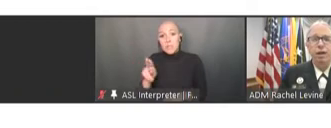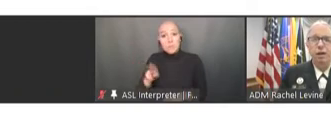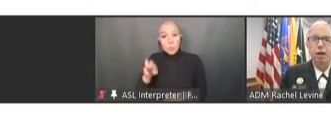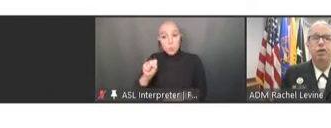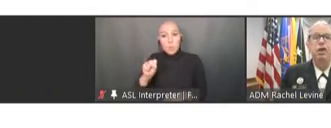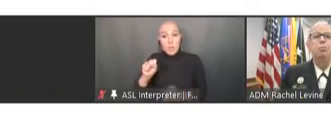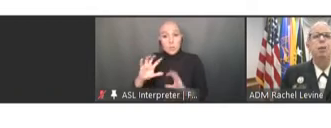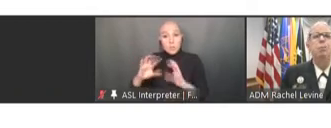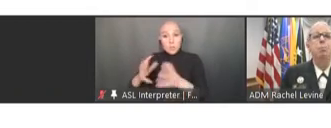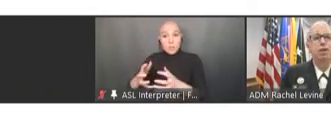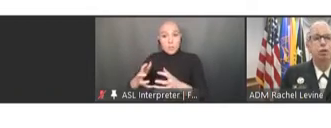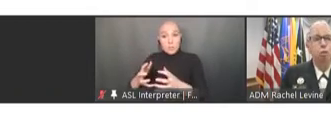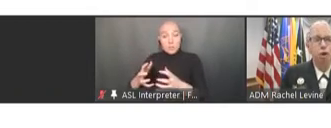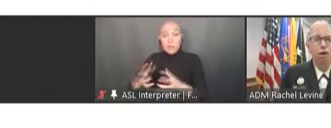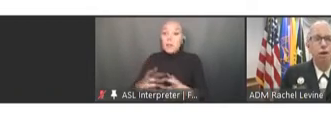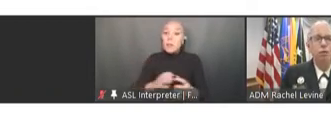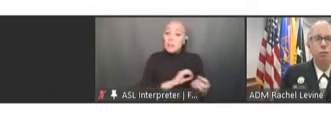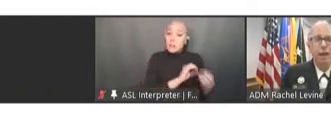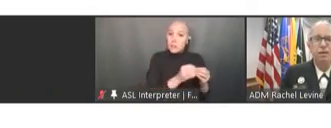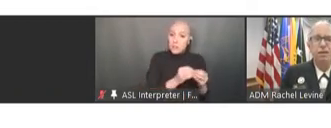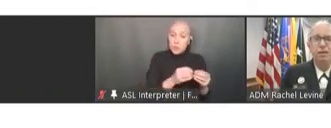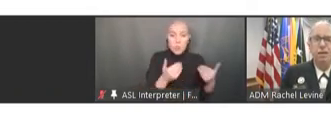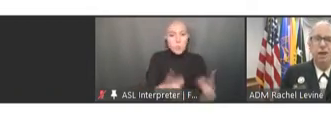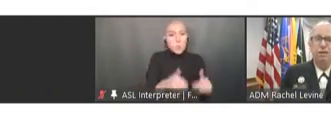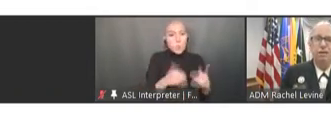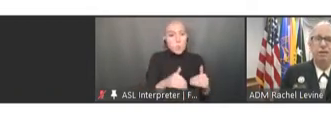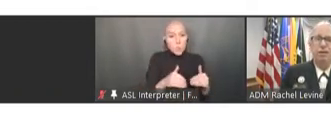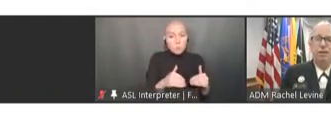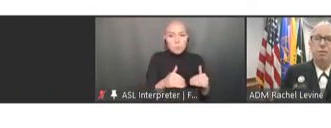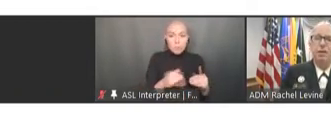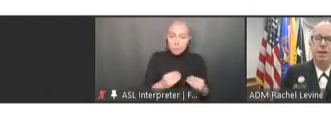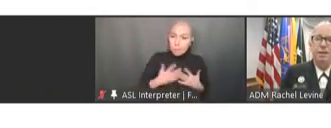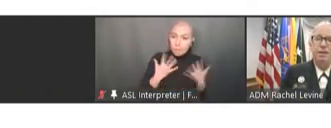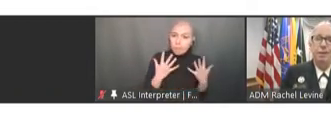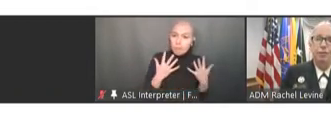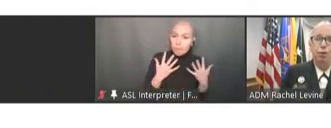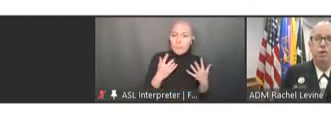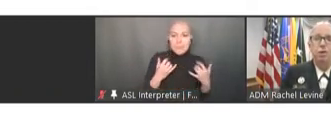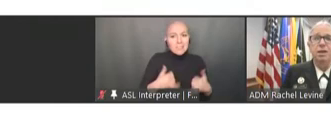encouraging, but much work remains to be done because, unfortunately,